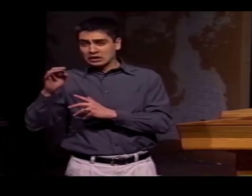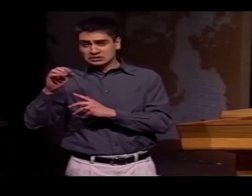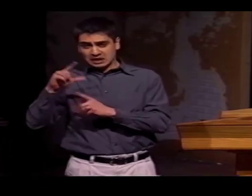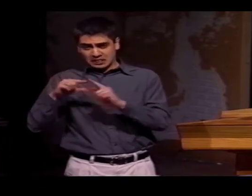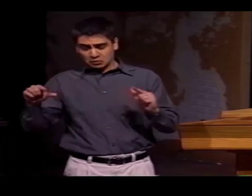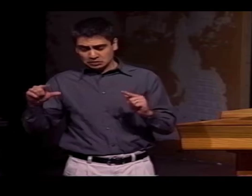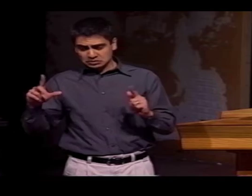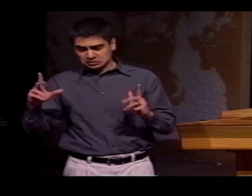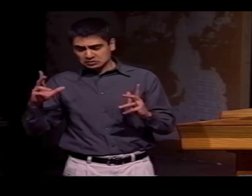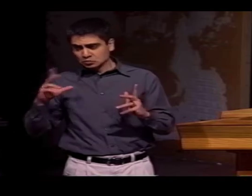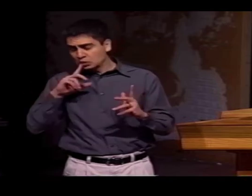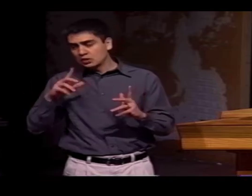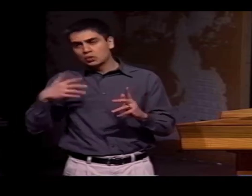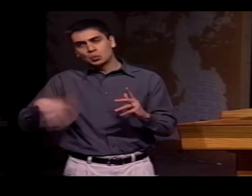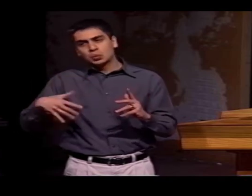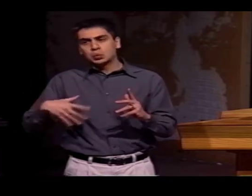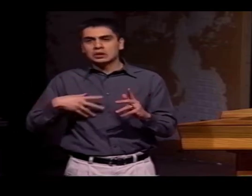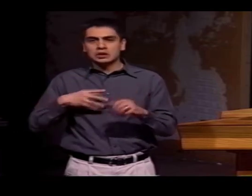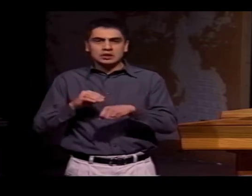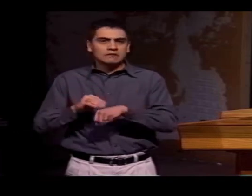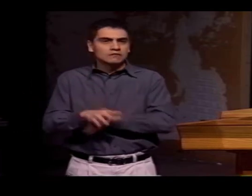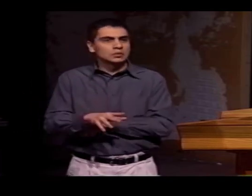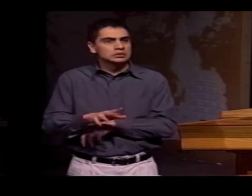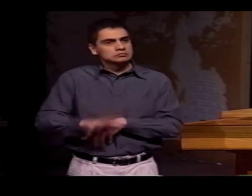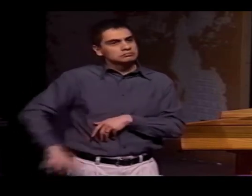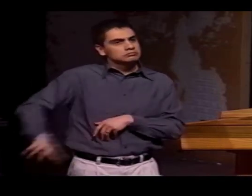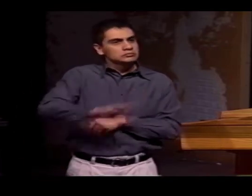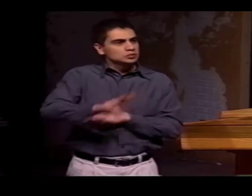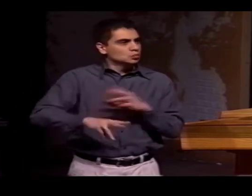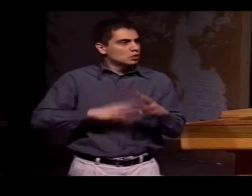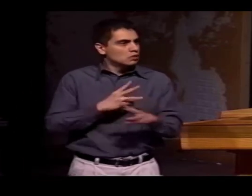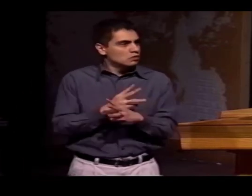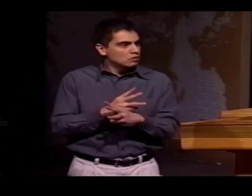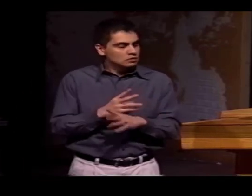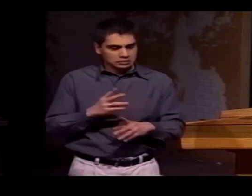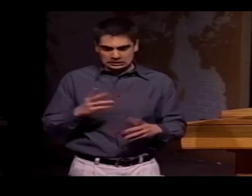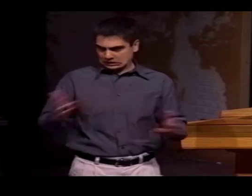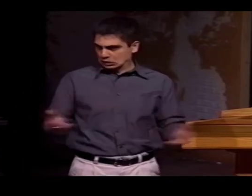FRENCH SIGN LANGUAGE REALLY